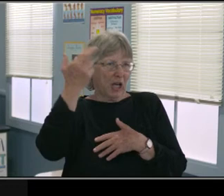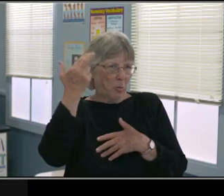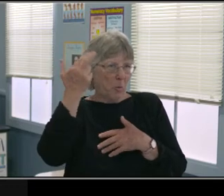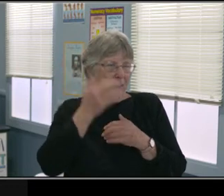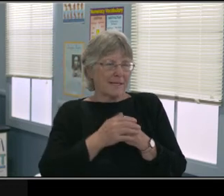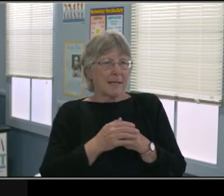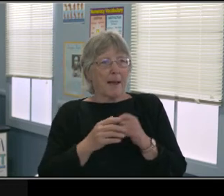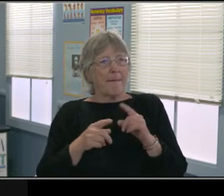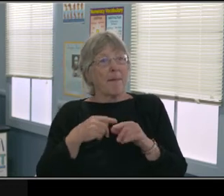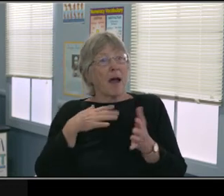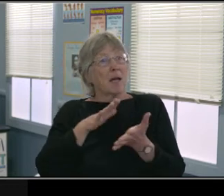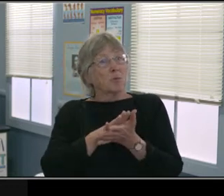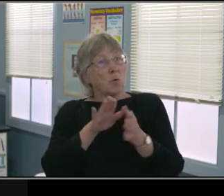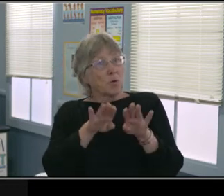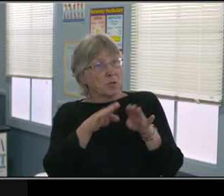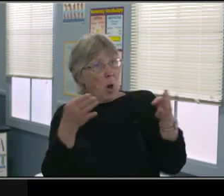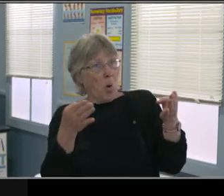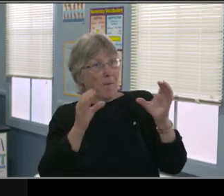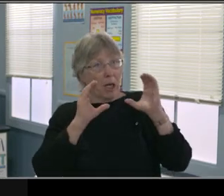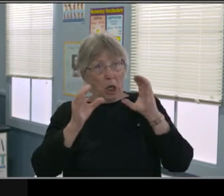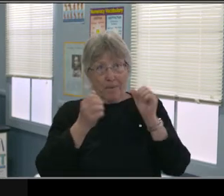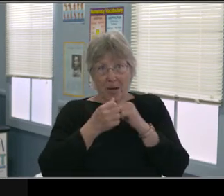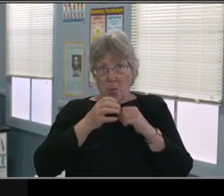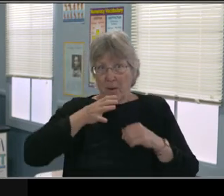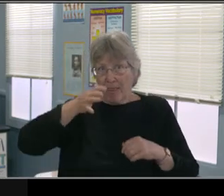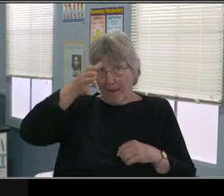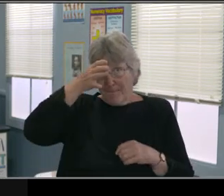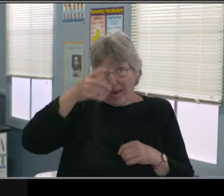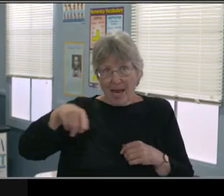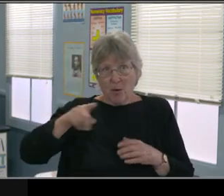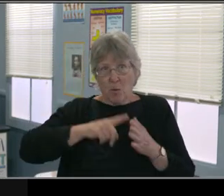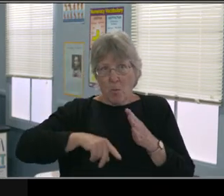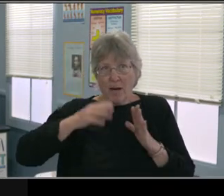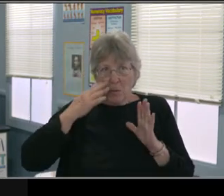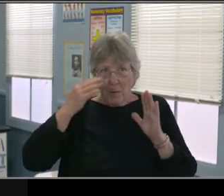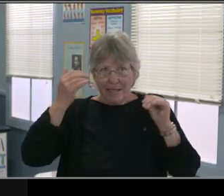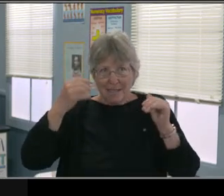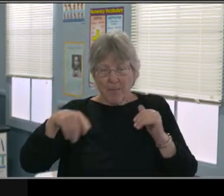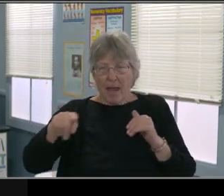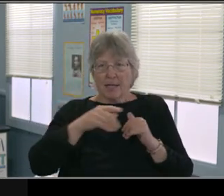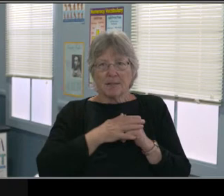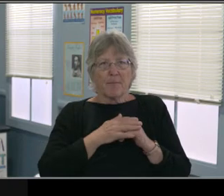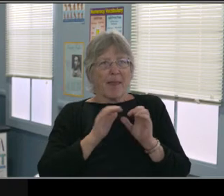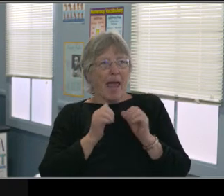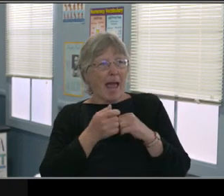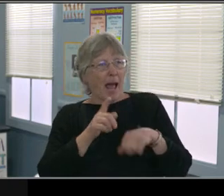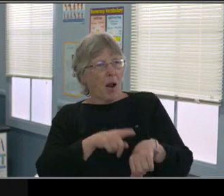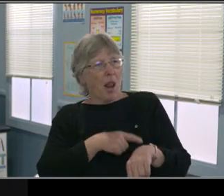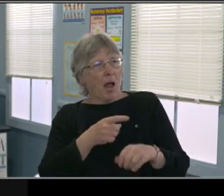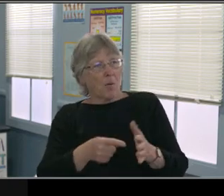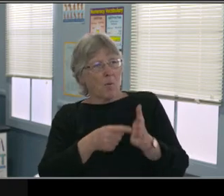So certain reasons need to be put in writing and explain to parents why something can not happen.